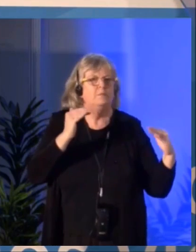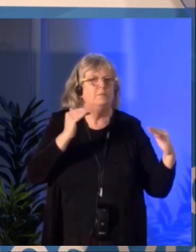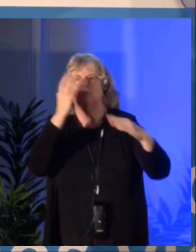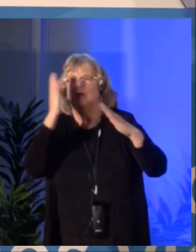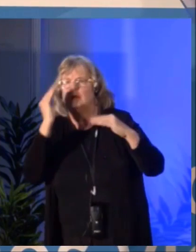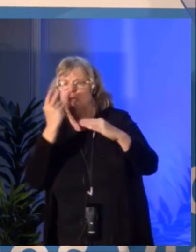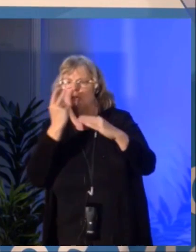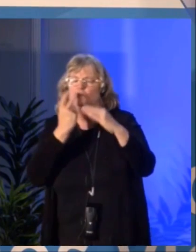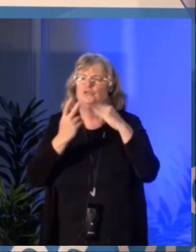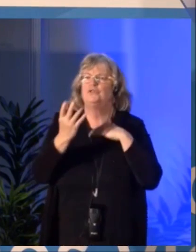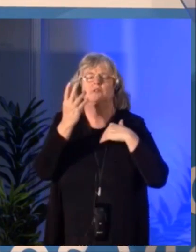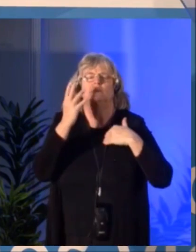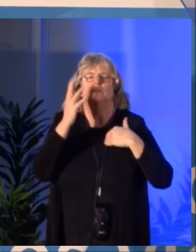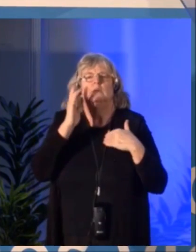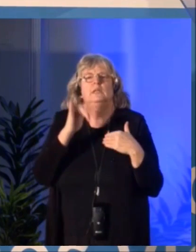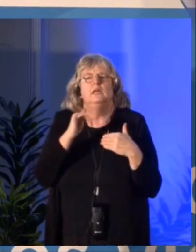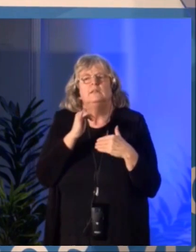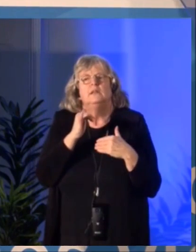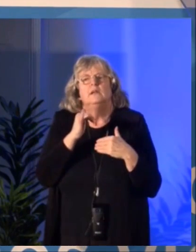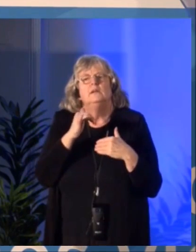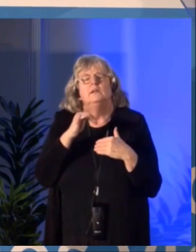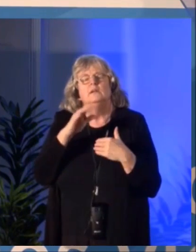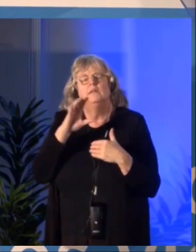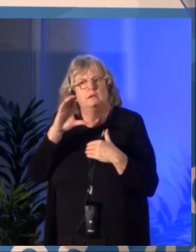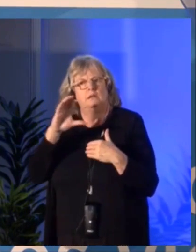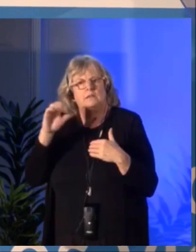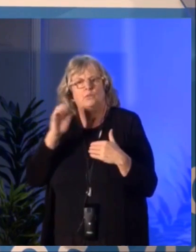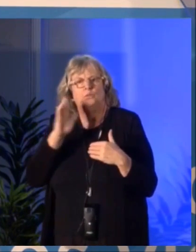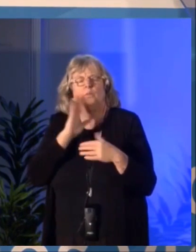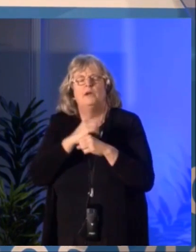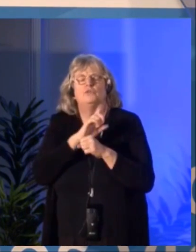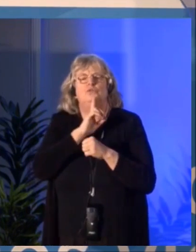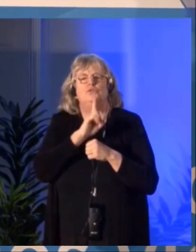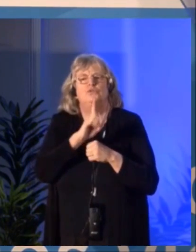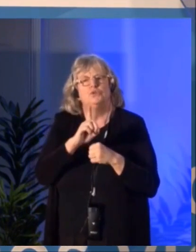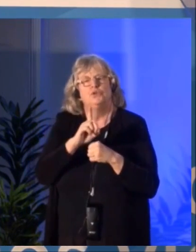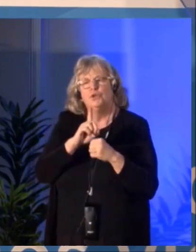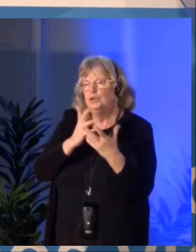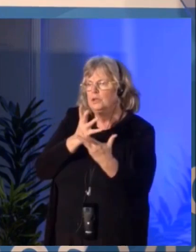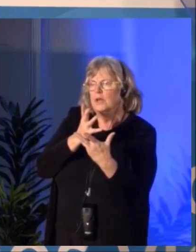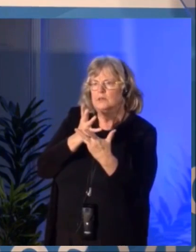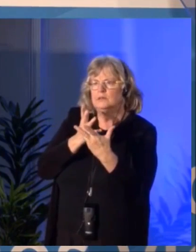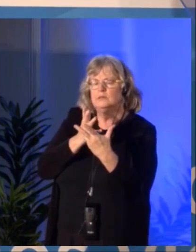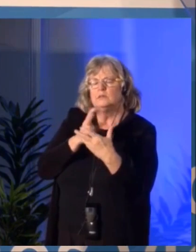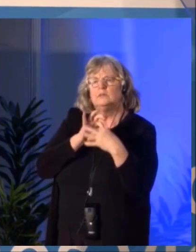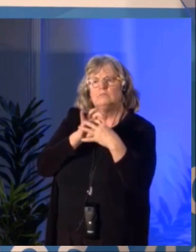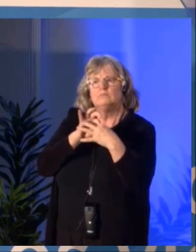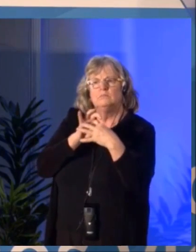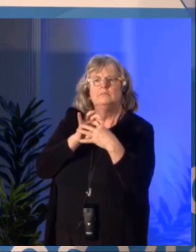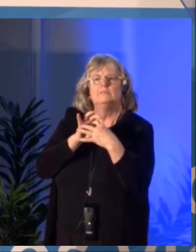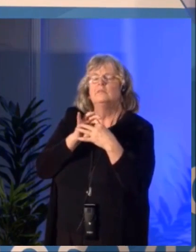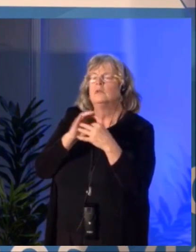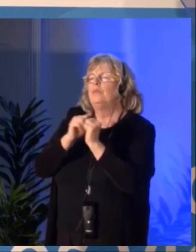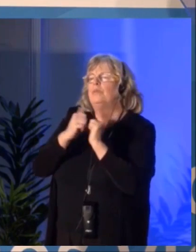of the second and final competition on the New Chapter. Speaking about the future I want to talk about one